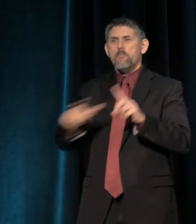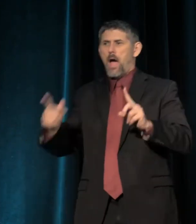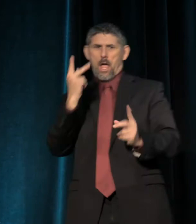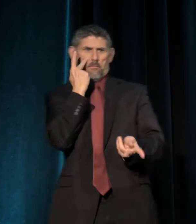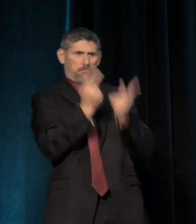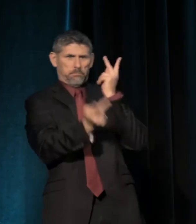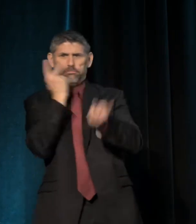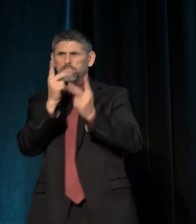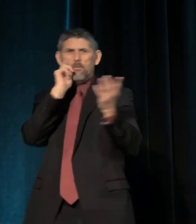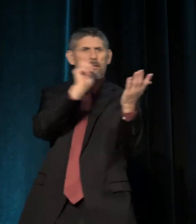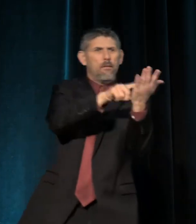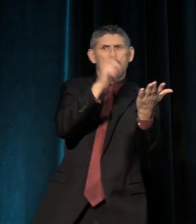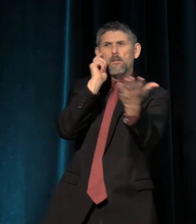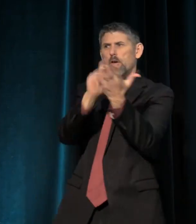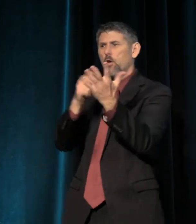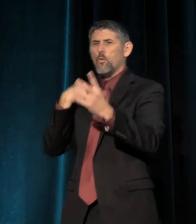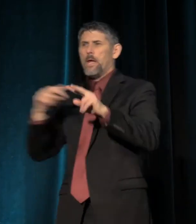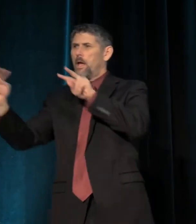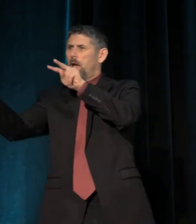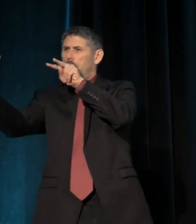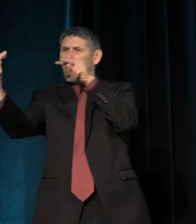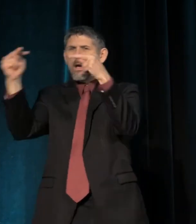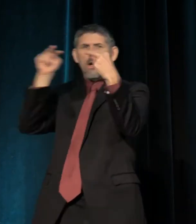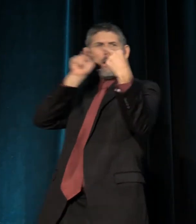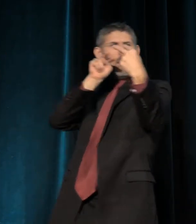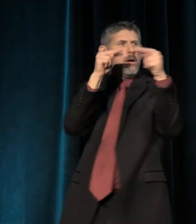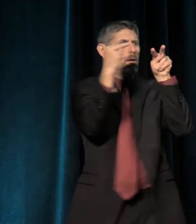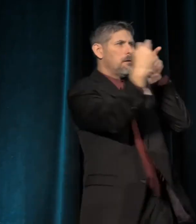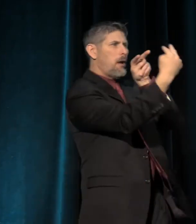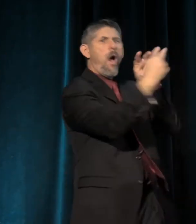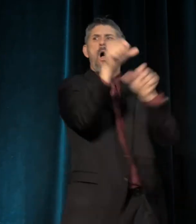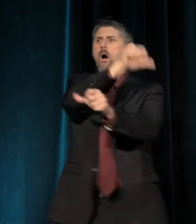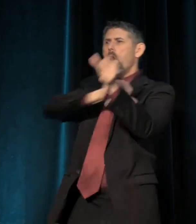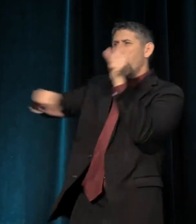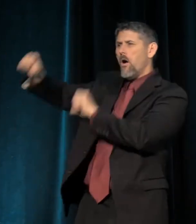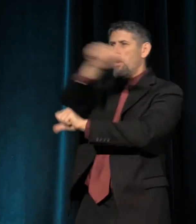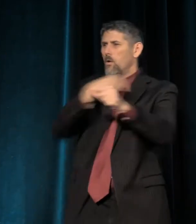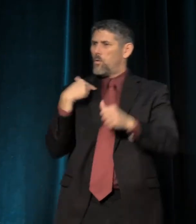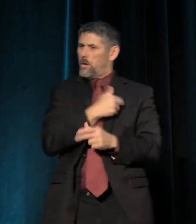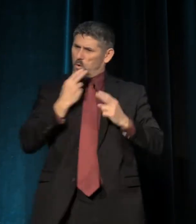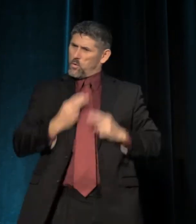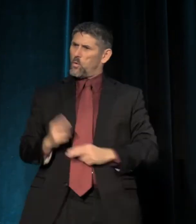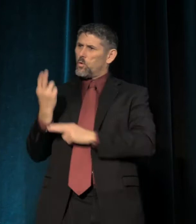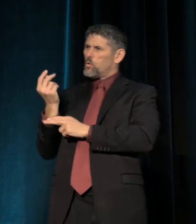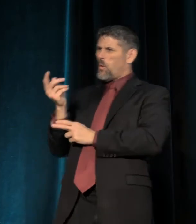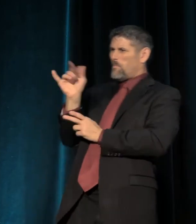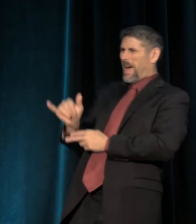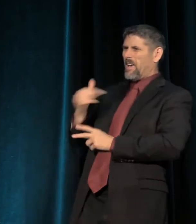That we see each other in our full humanity; that we recognize each other in our full humanity.